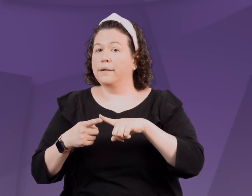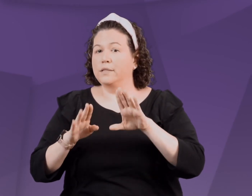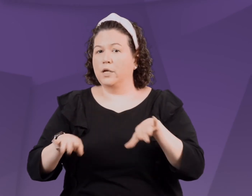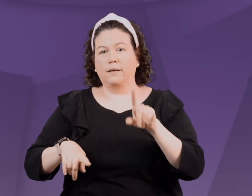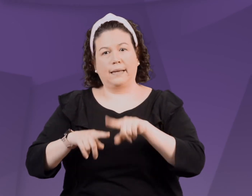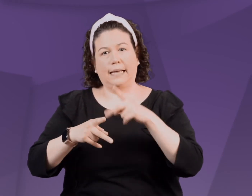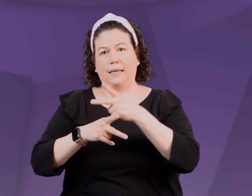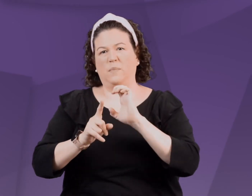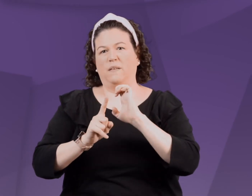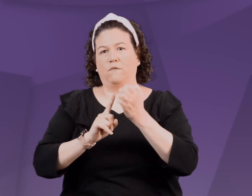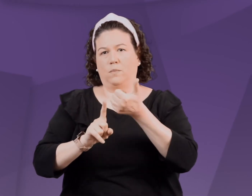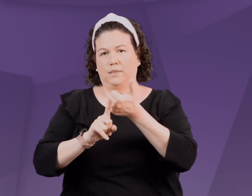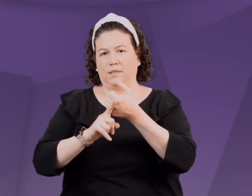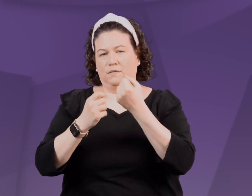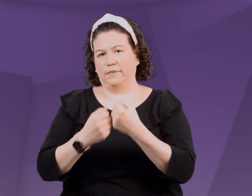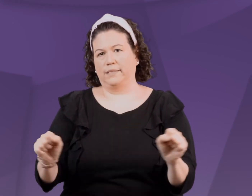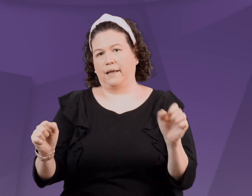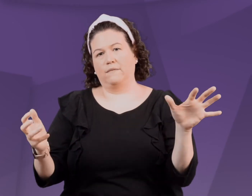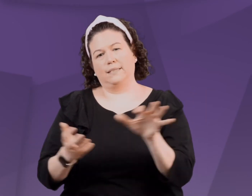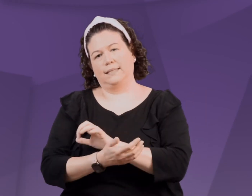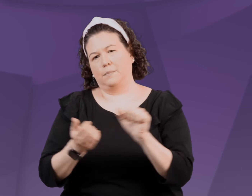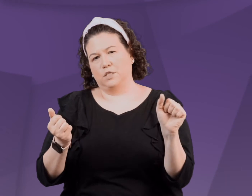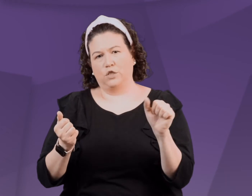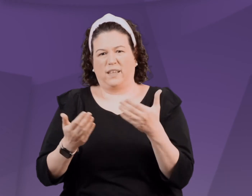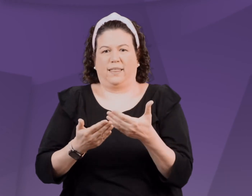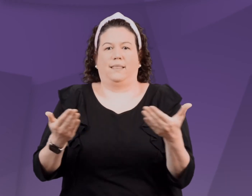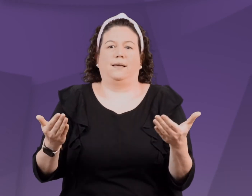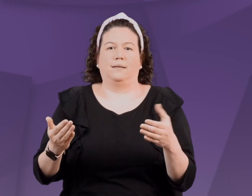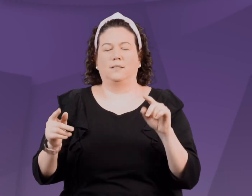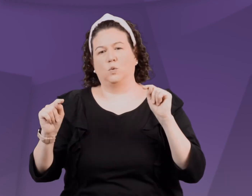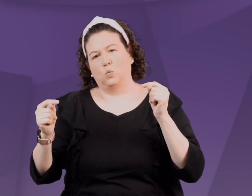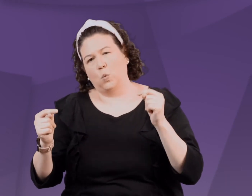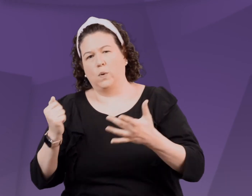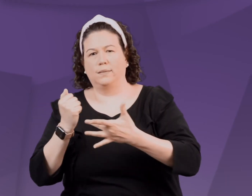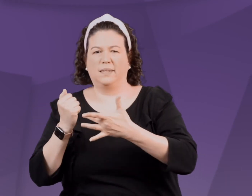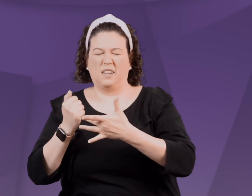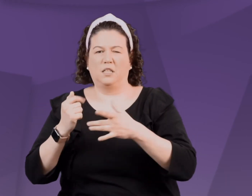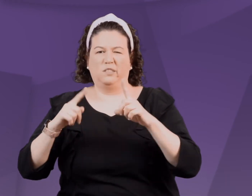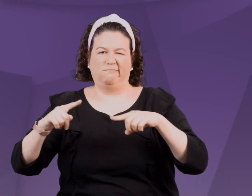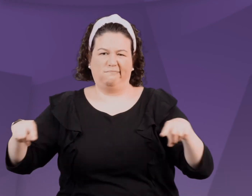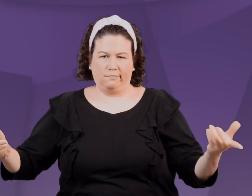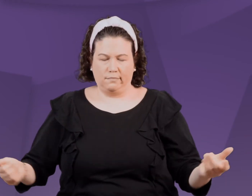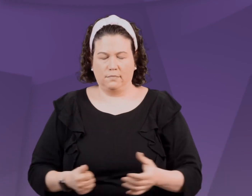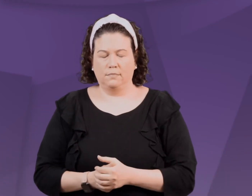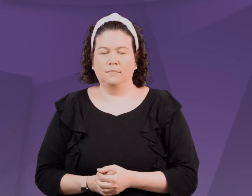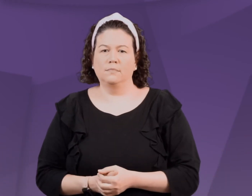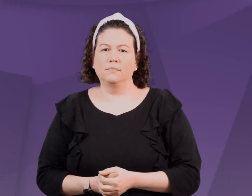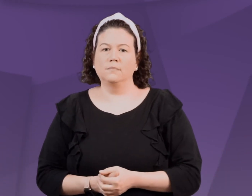Or when they're unable to keep their environment safe such as damaging objects, toys, technology,